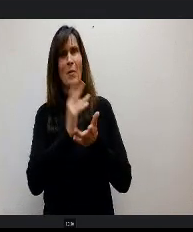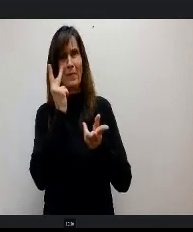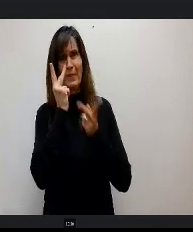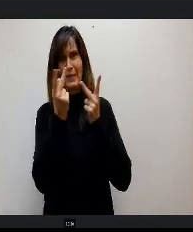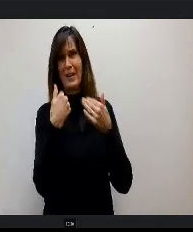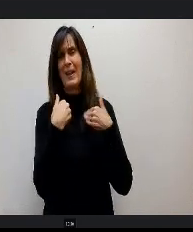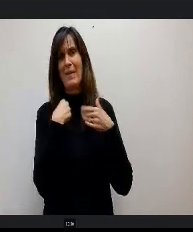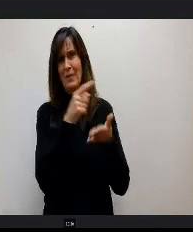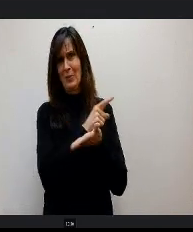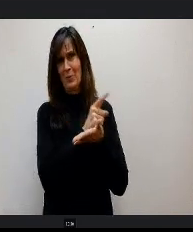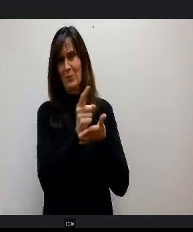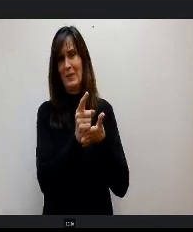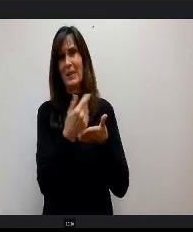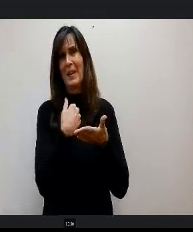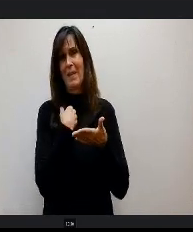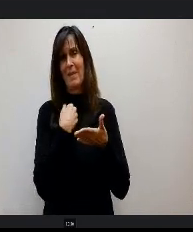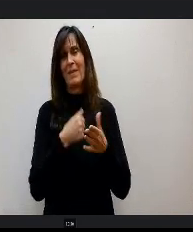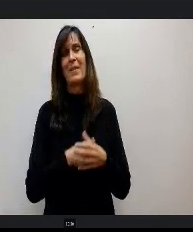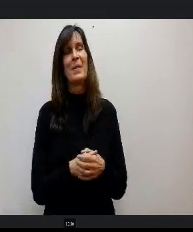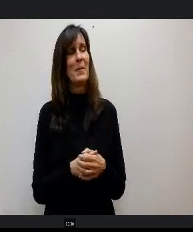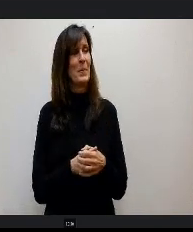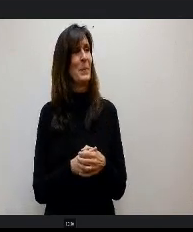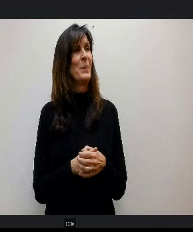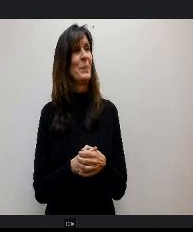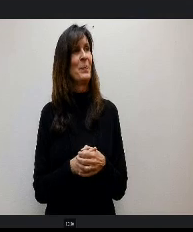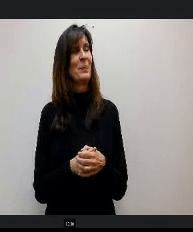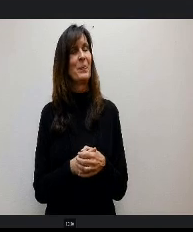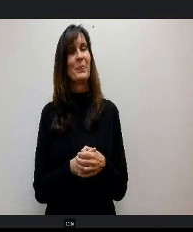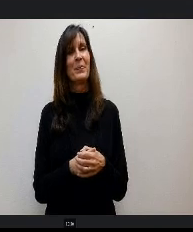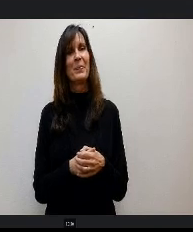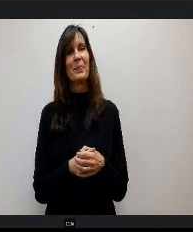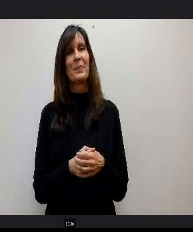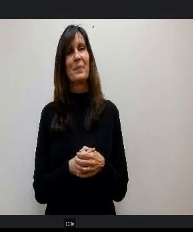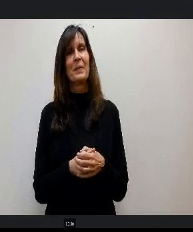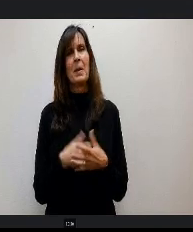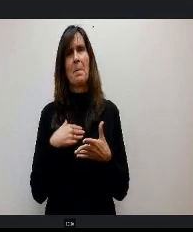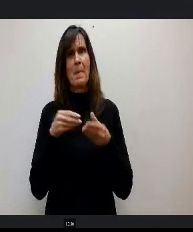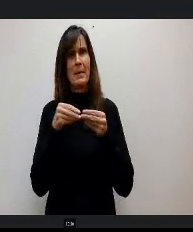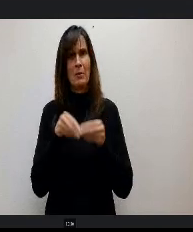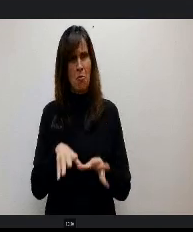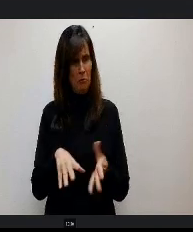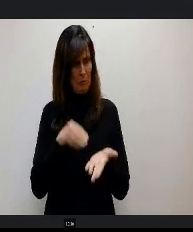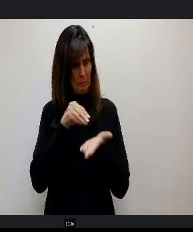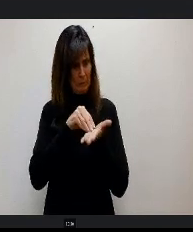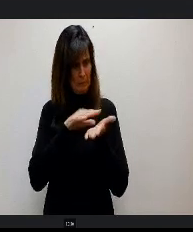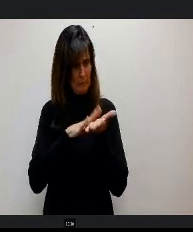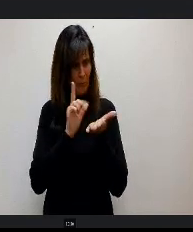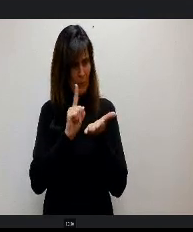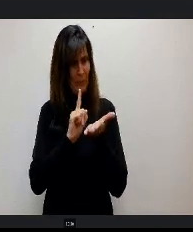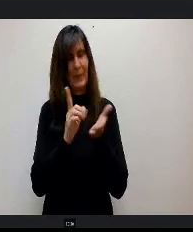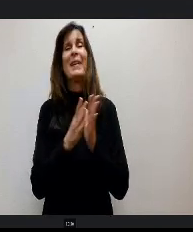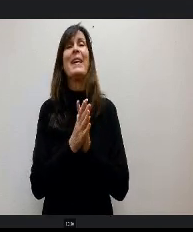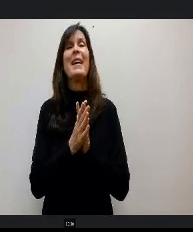And I've lost my notes. Tonight, we have Homeschool Academy and